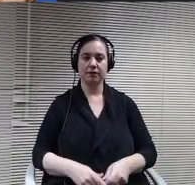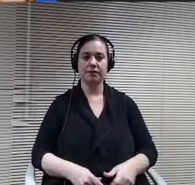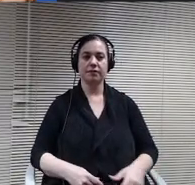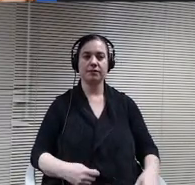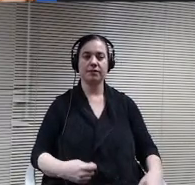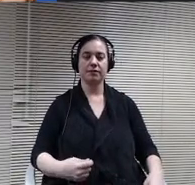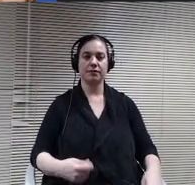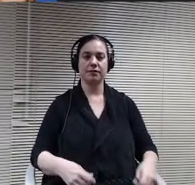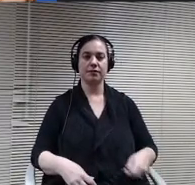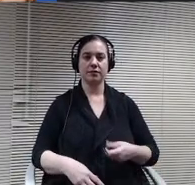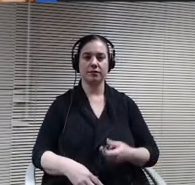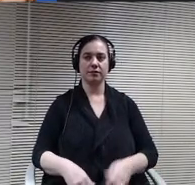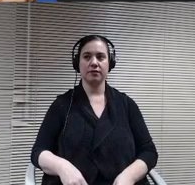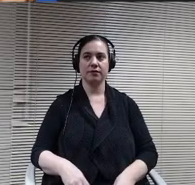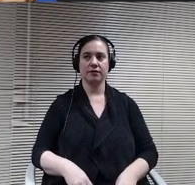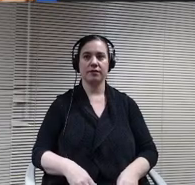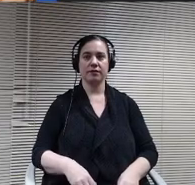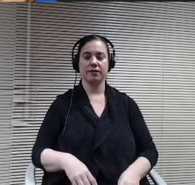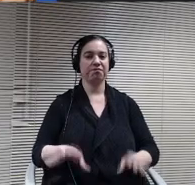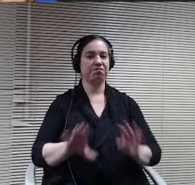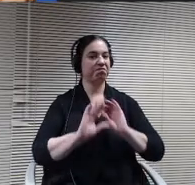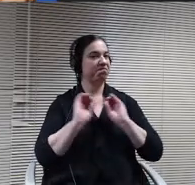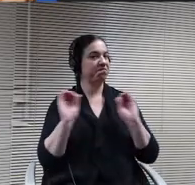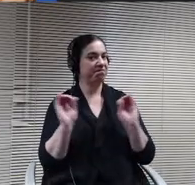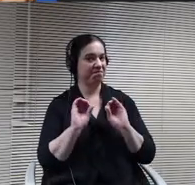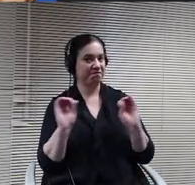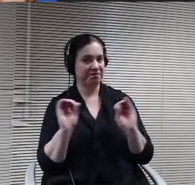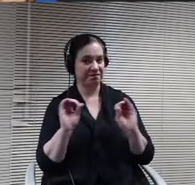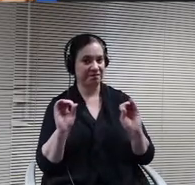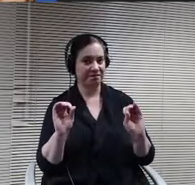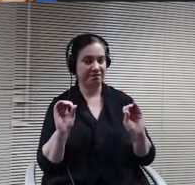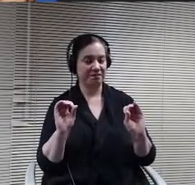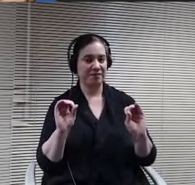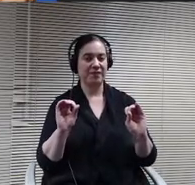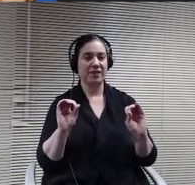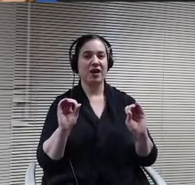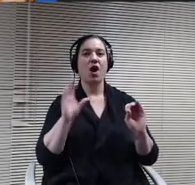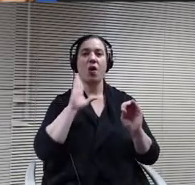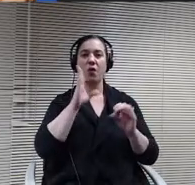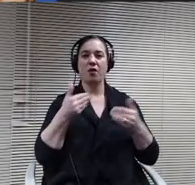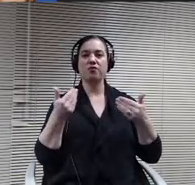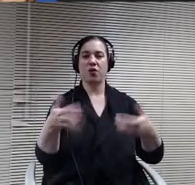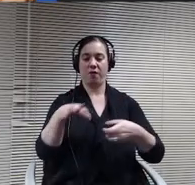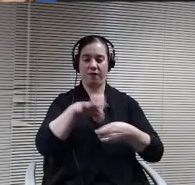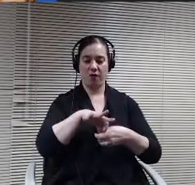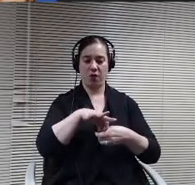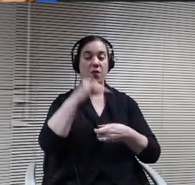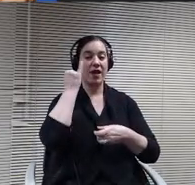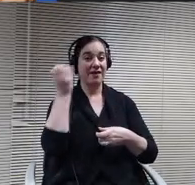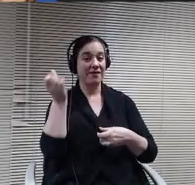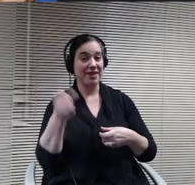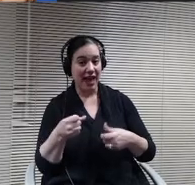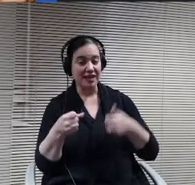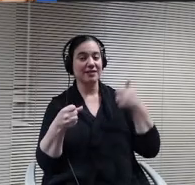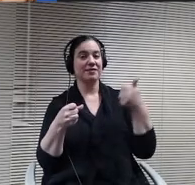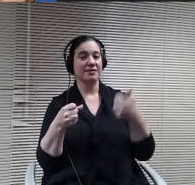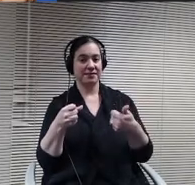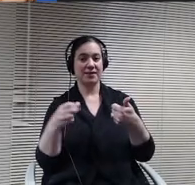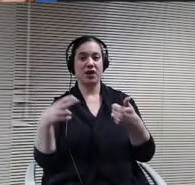Seeing none I will move to Rockville foreign members if in favor. Please say I oppose and a board member. Ambrose